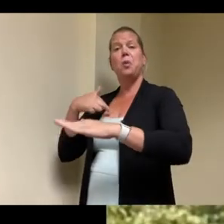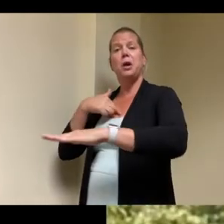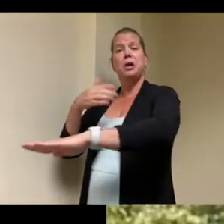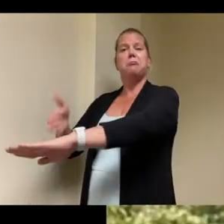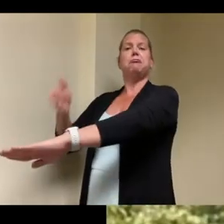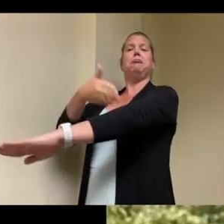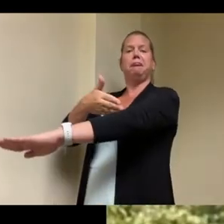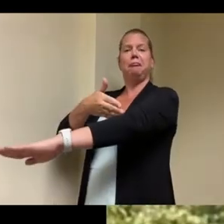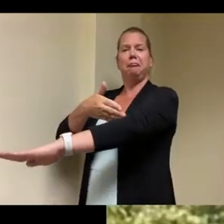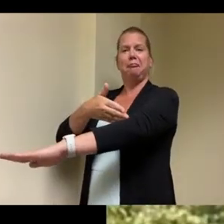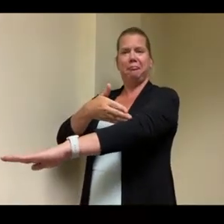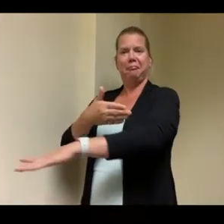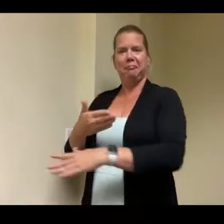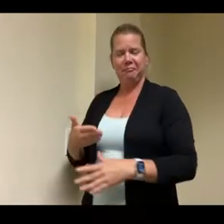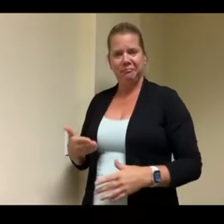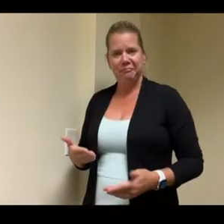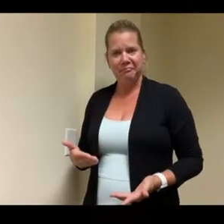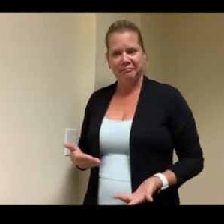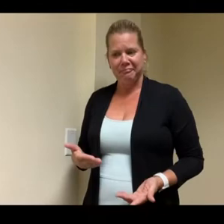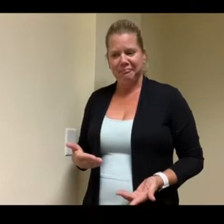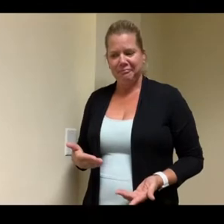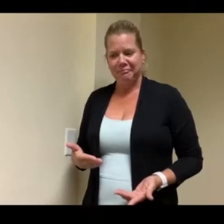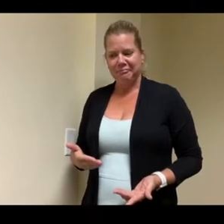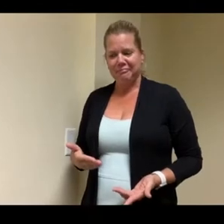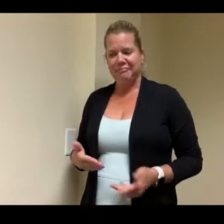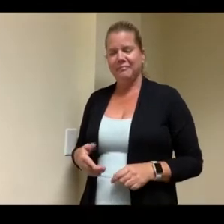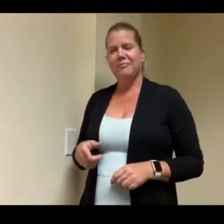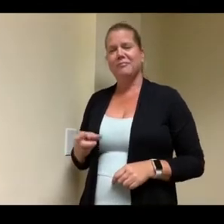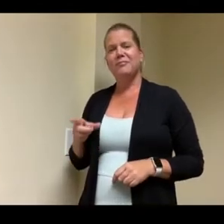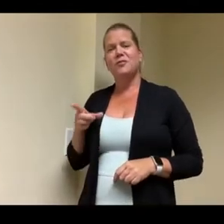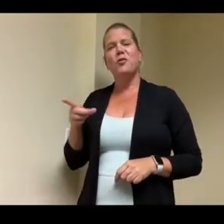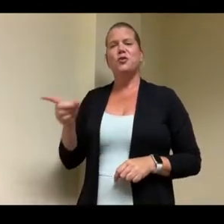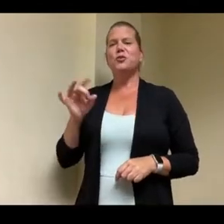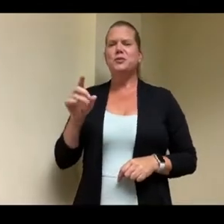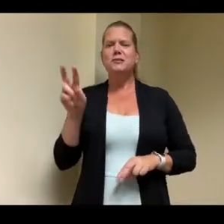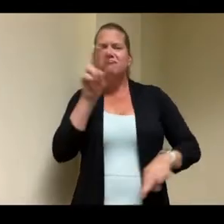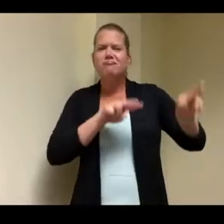um best of the homes we've developed and this particular home as folks may